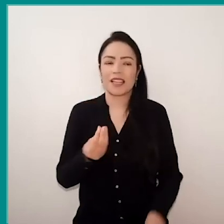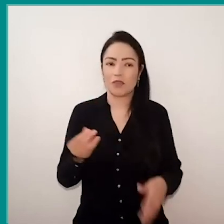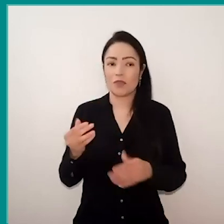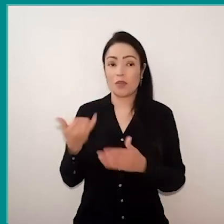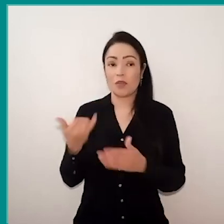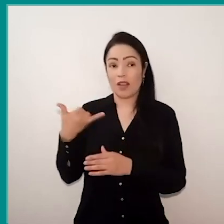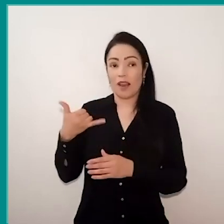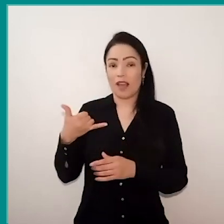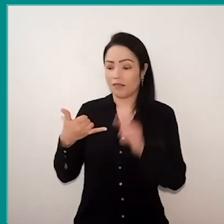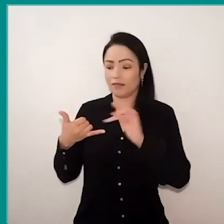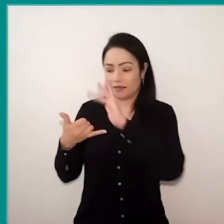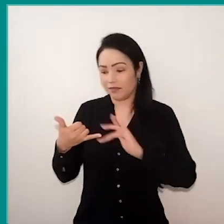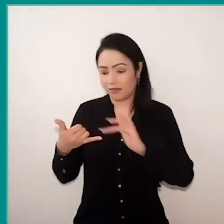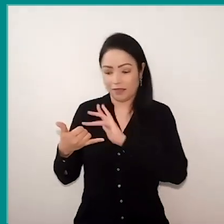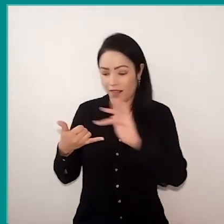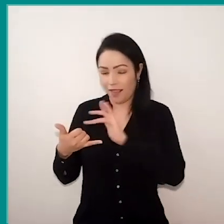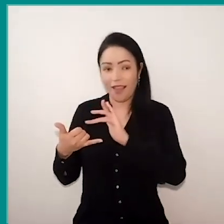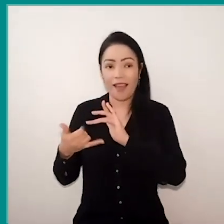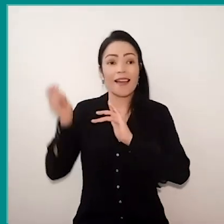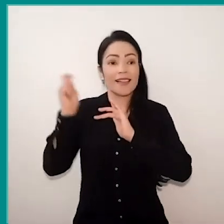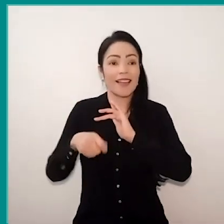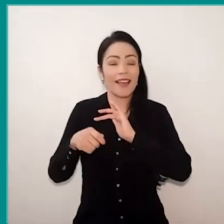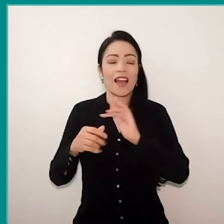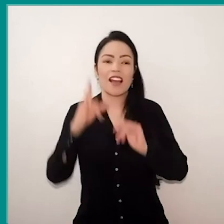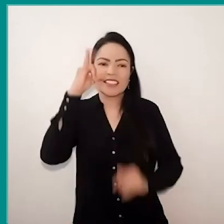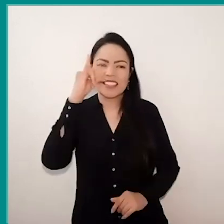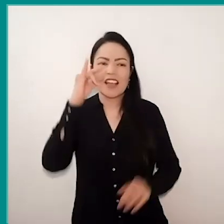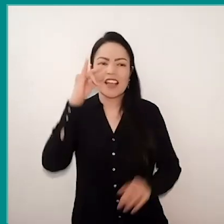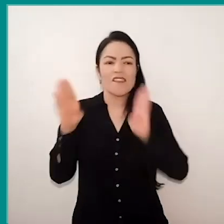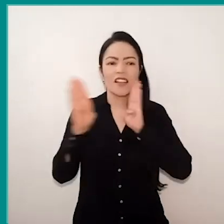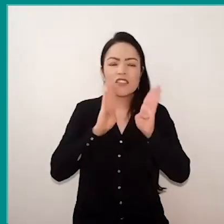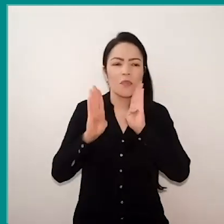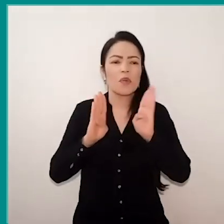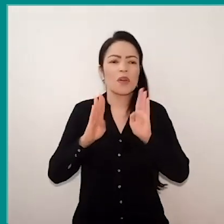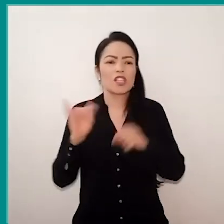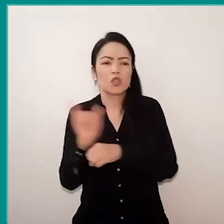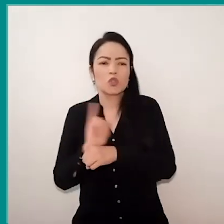so Instagram, Facebook, blogs, YouTube, broadcast list on WhatsApp.